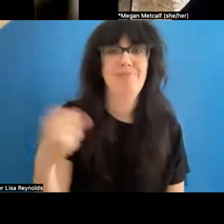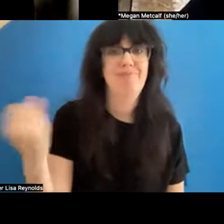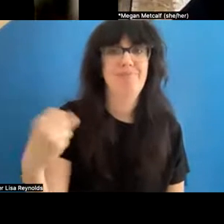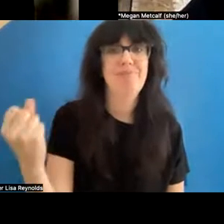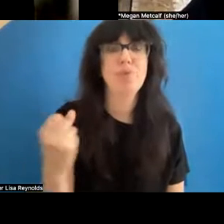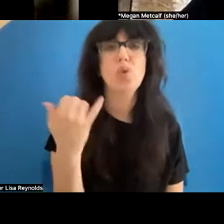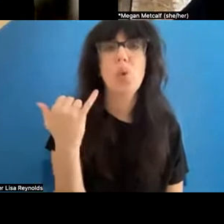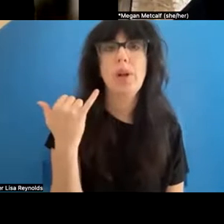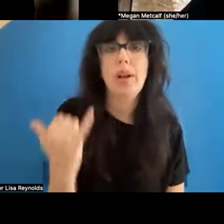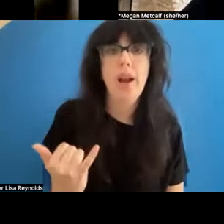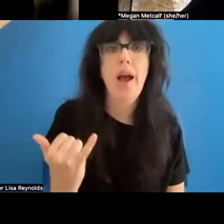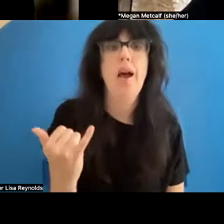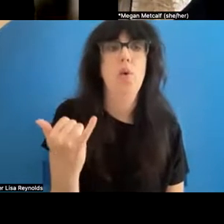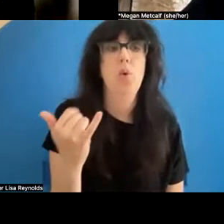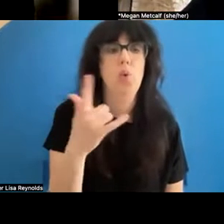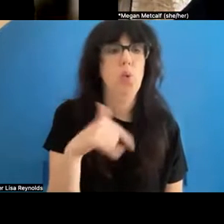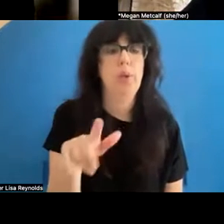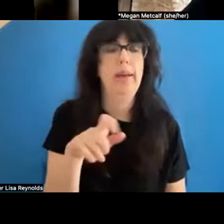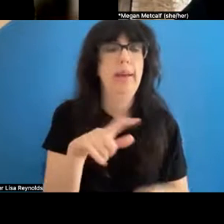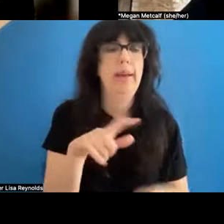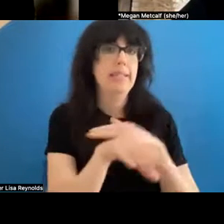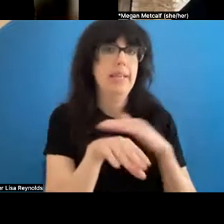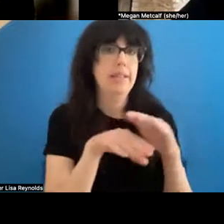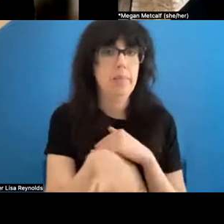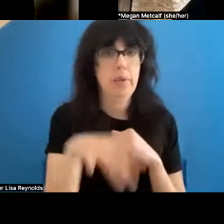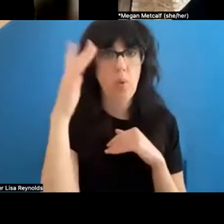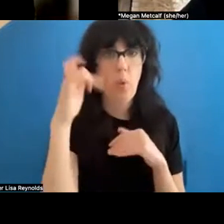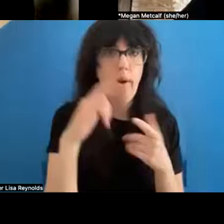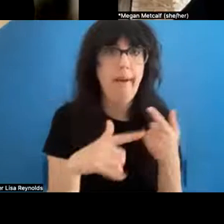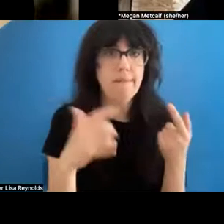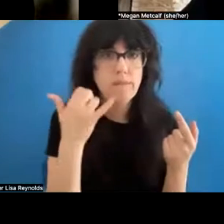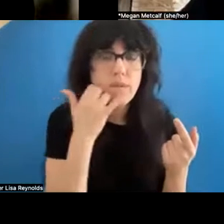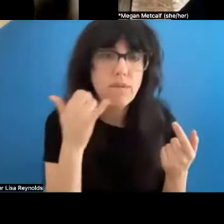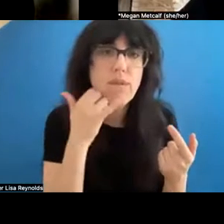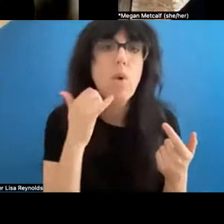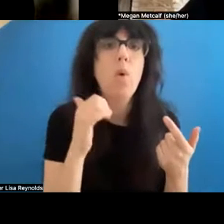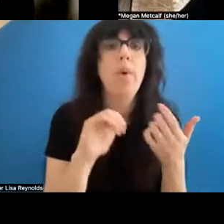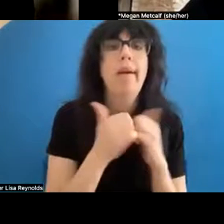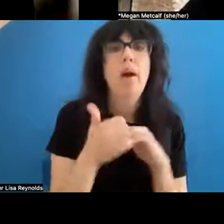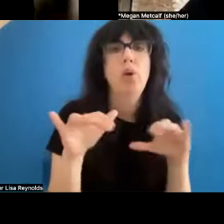at, now there's this accessibility because of the phone. How do you take that and use it, and how do you think